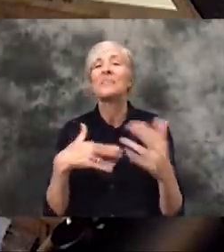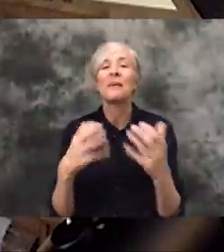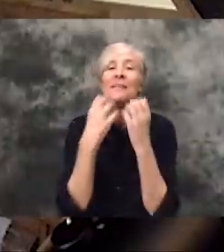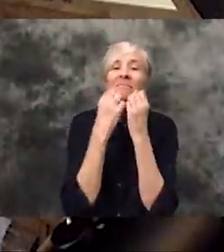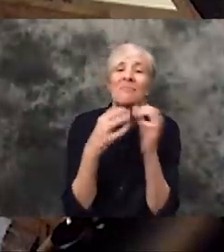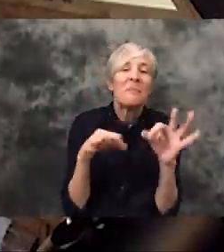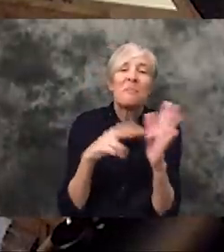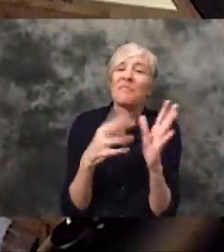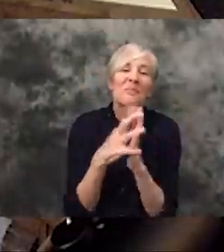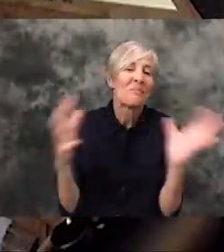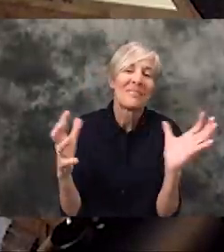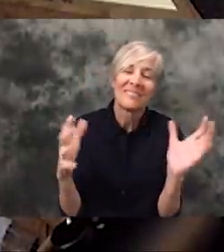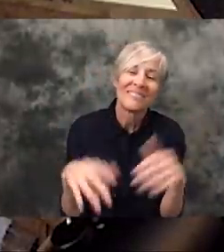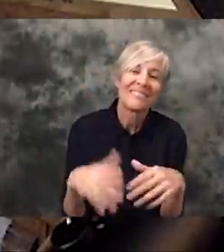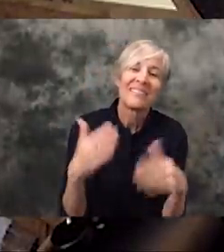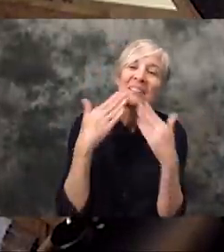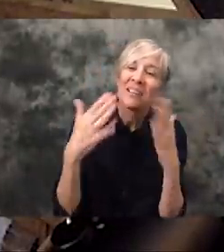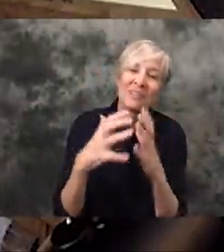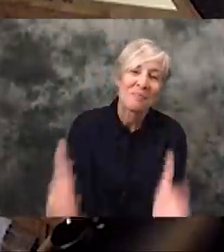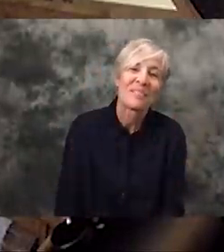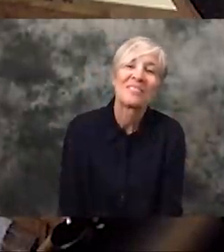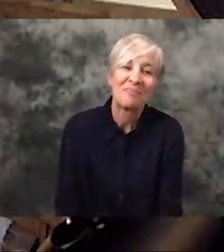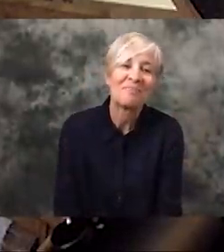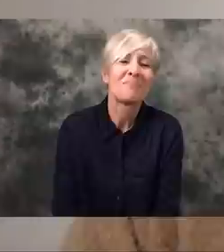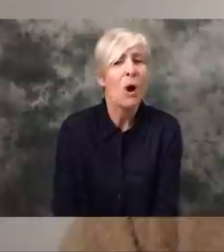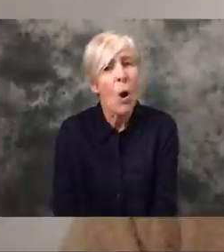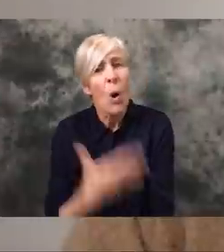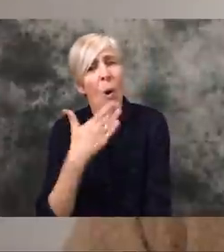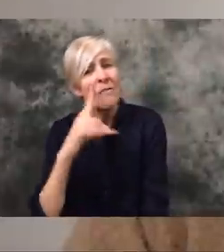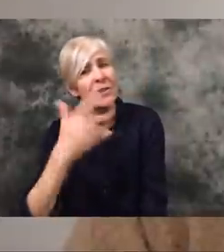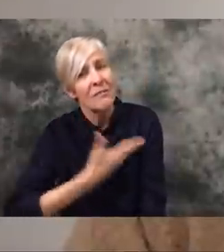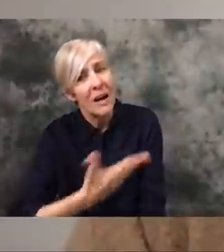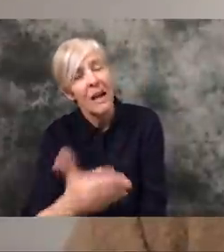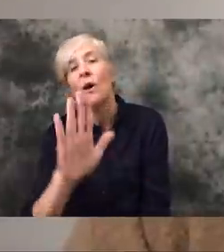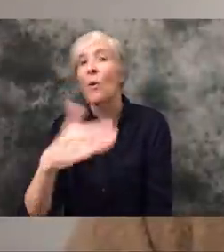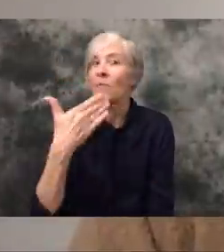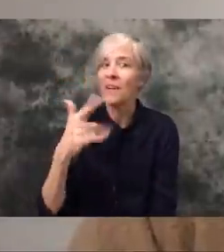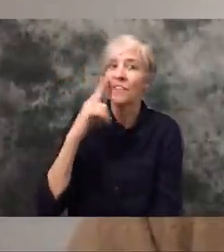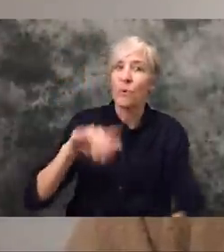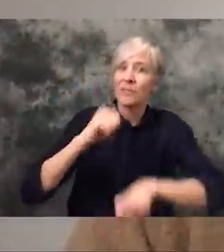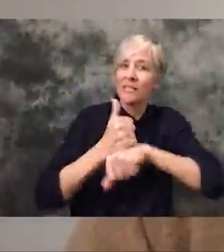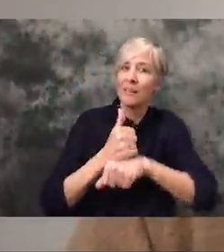the world to me. So, thanks so much. No. Thanks for having me and thanks for doing this.